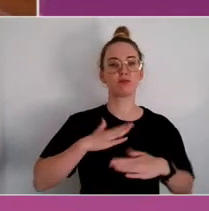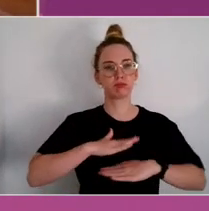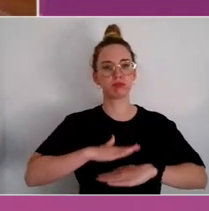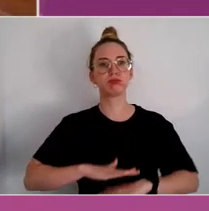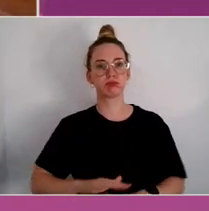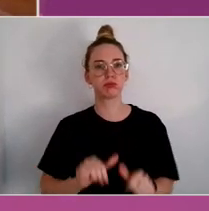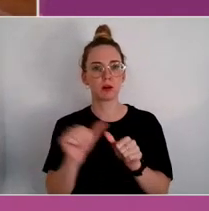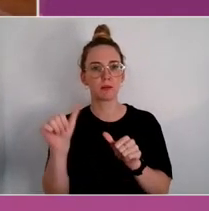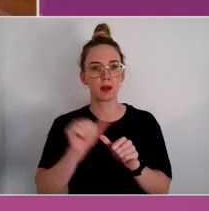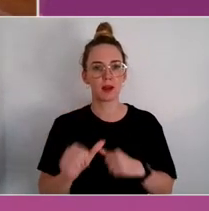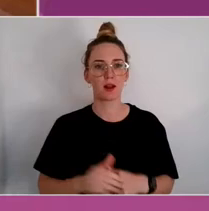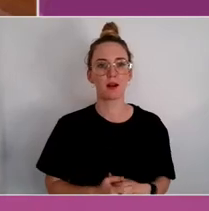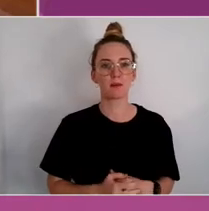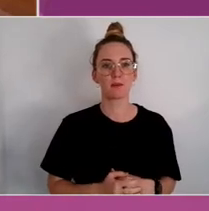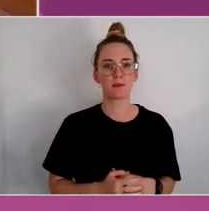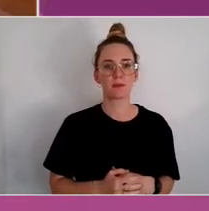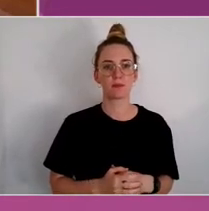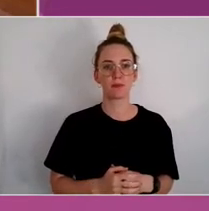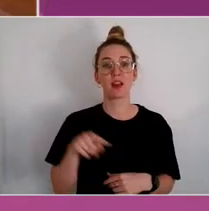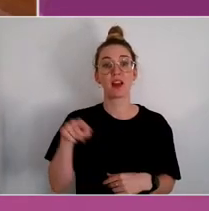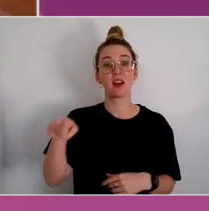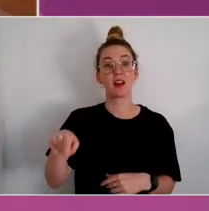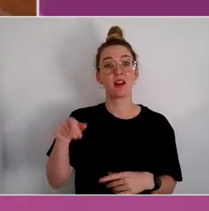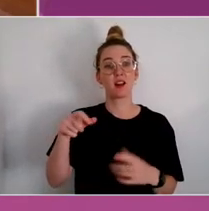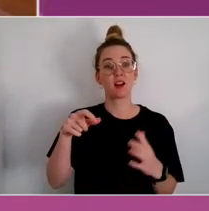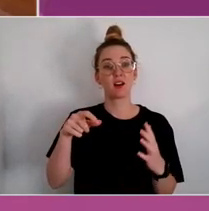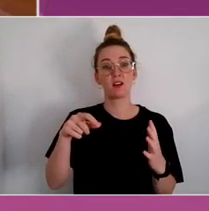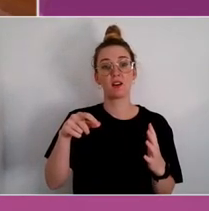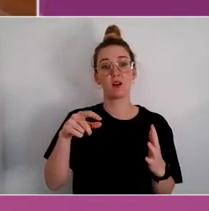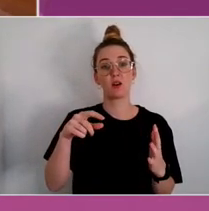and the convener of this group is called Uncle Paul Constable Culcutt.